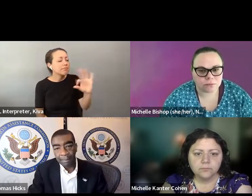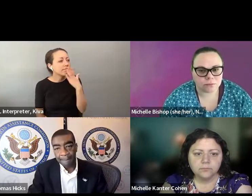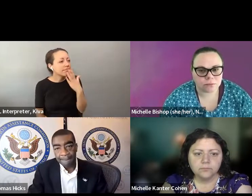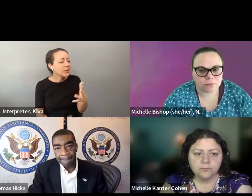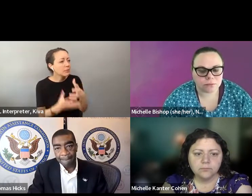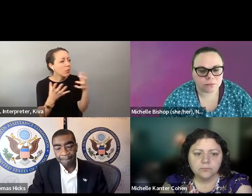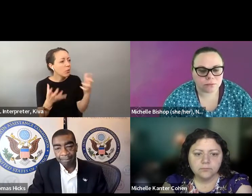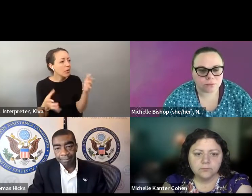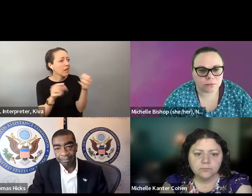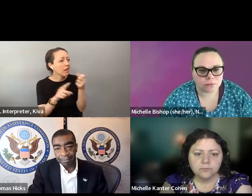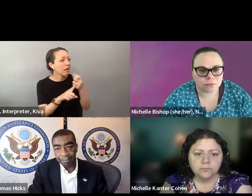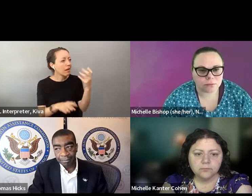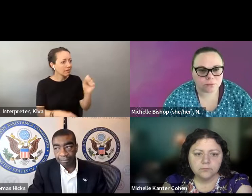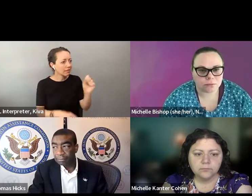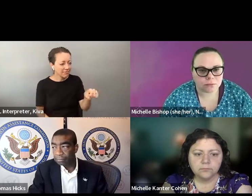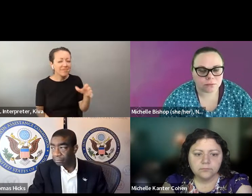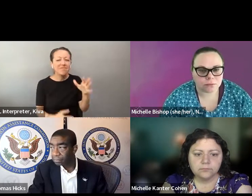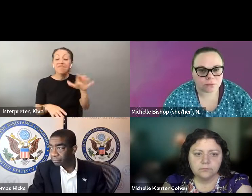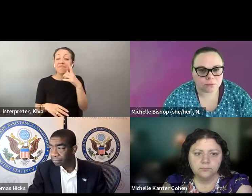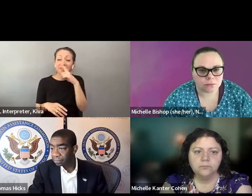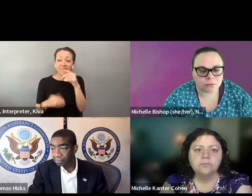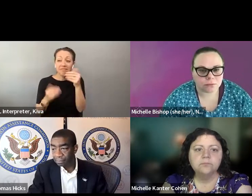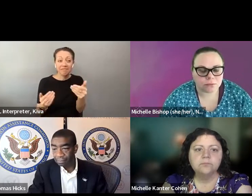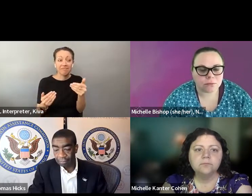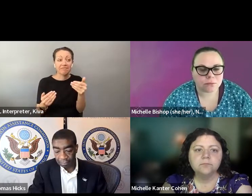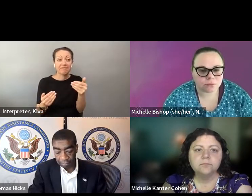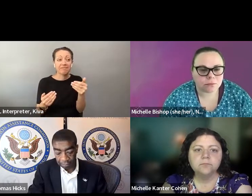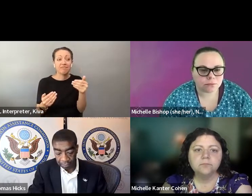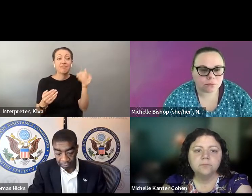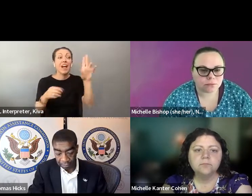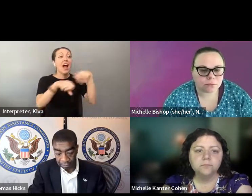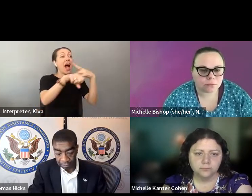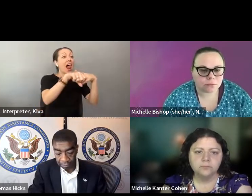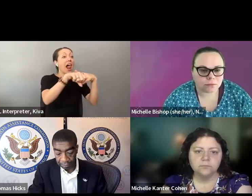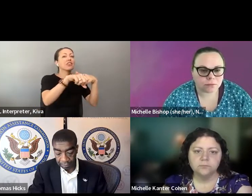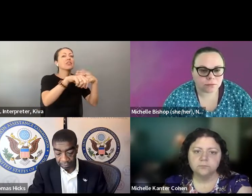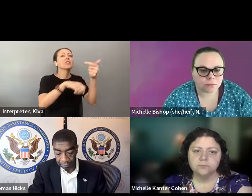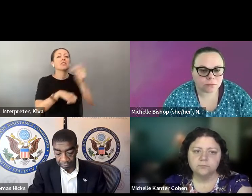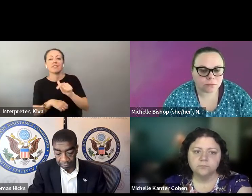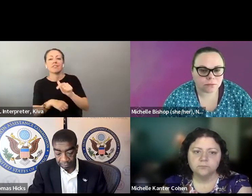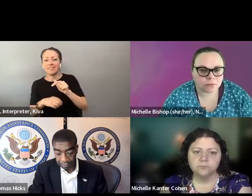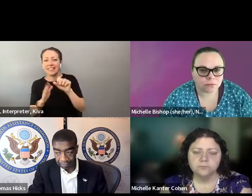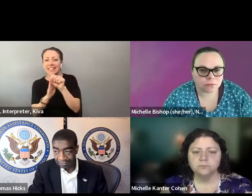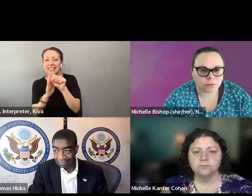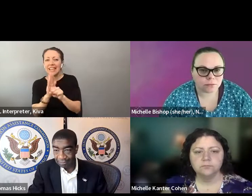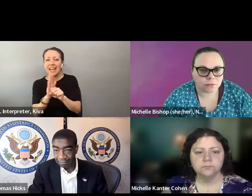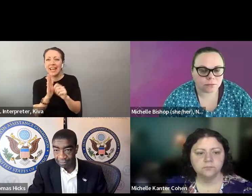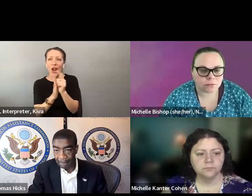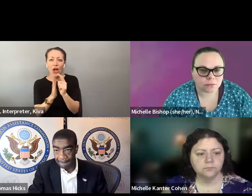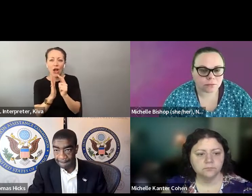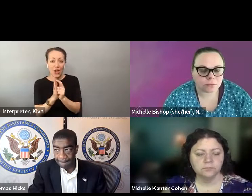» Caitlyn: Thank you so much for that information. I wanted to switch gears now to Thank you so much for that information. I wanted to switch cures now to state law.